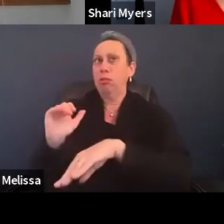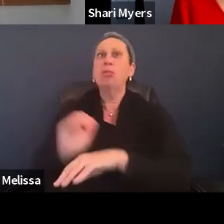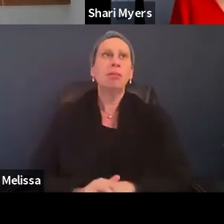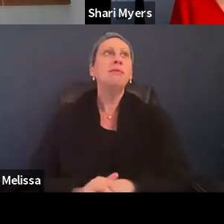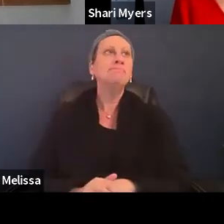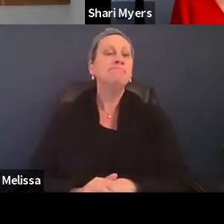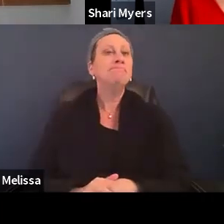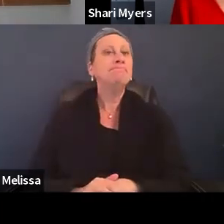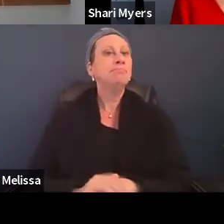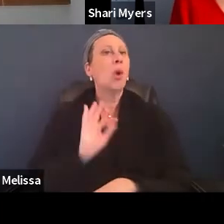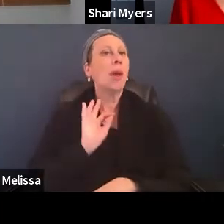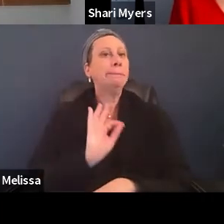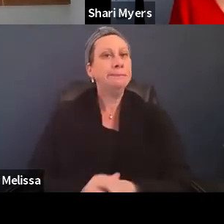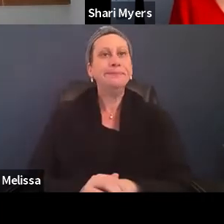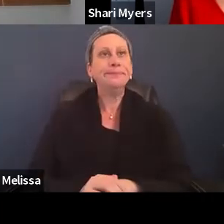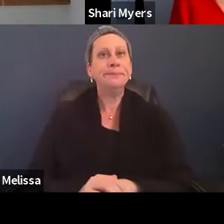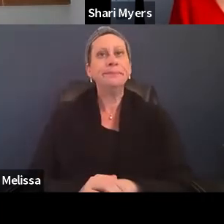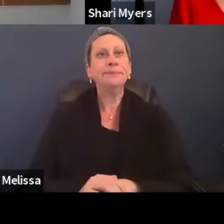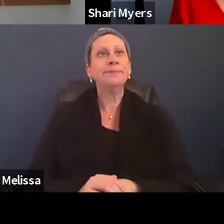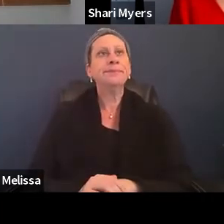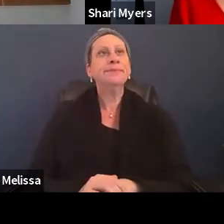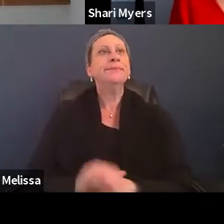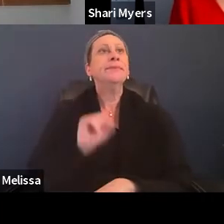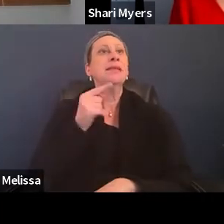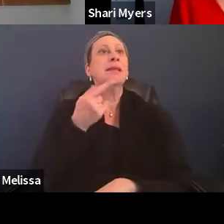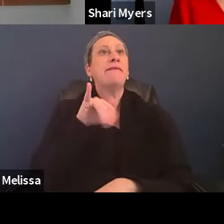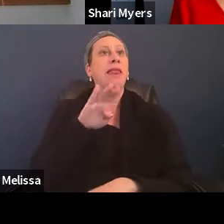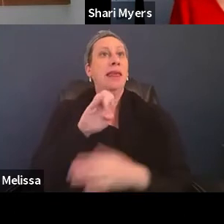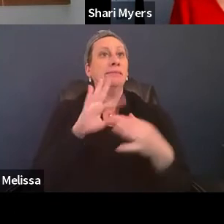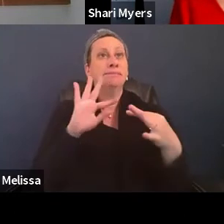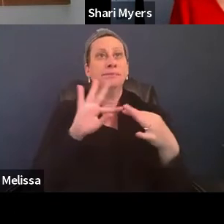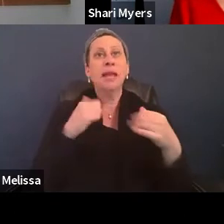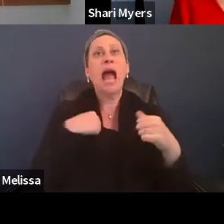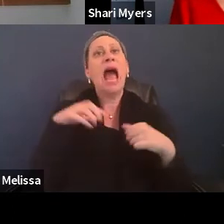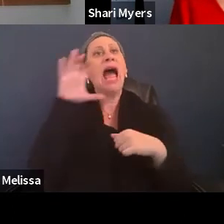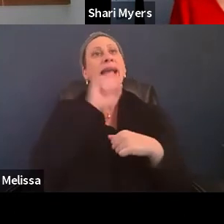Okay. So then I guess the question is